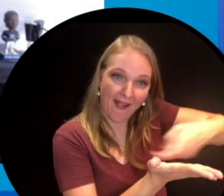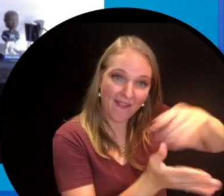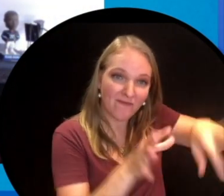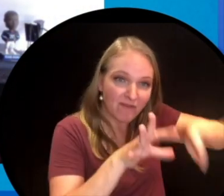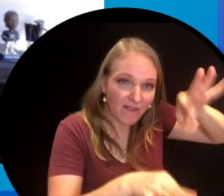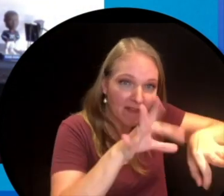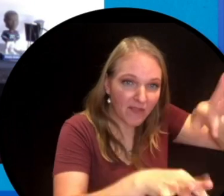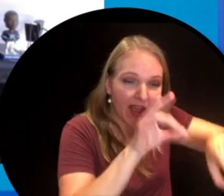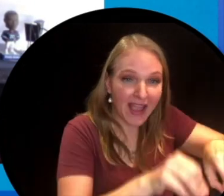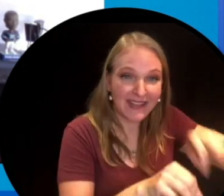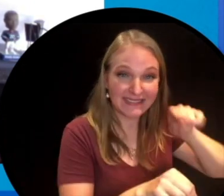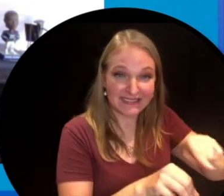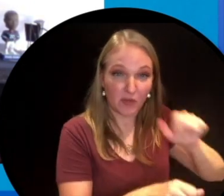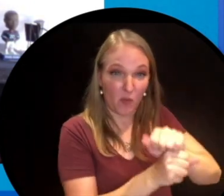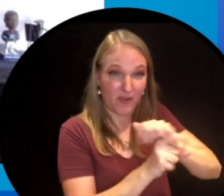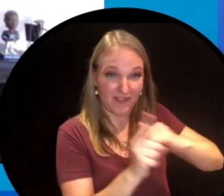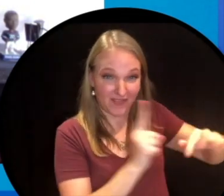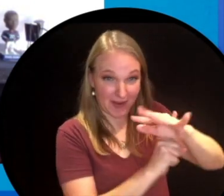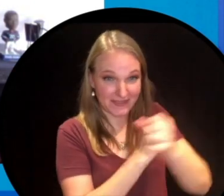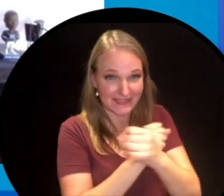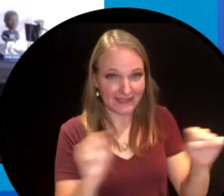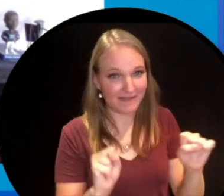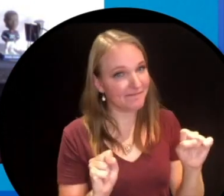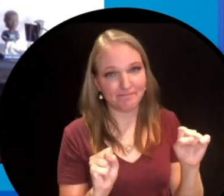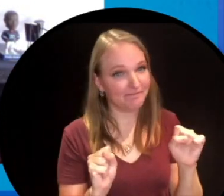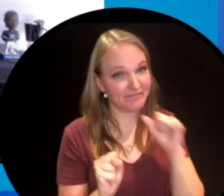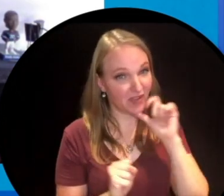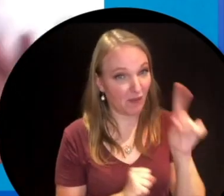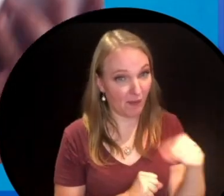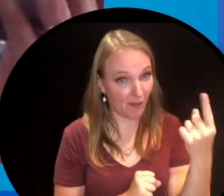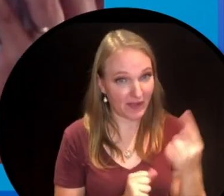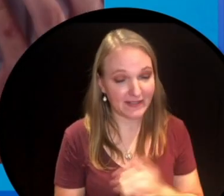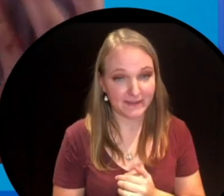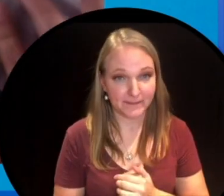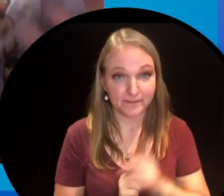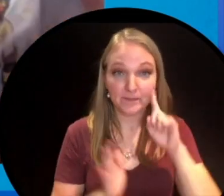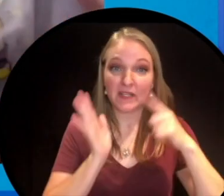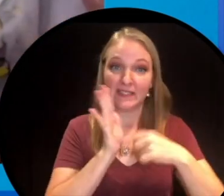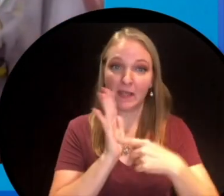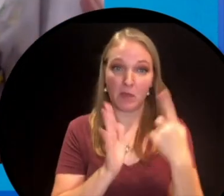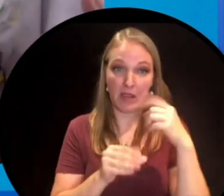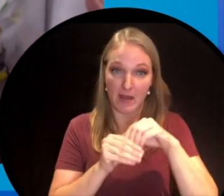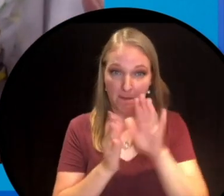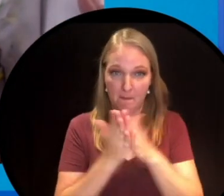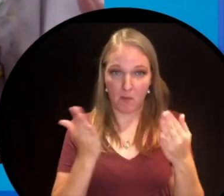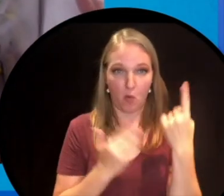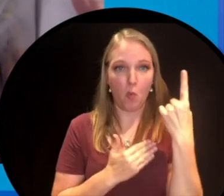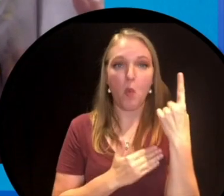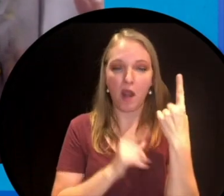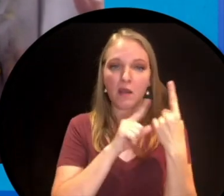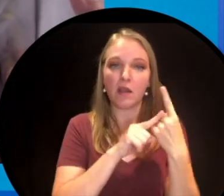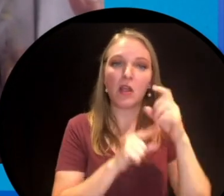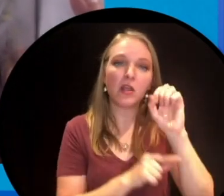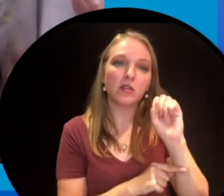are not always in the safest conditions. So for example one of the things we talk about is sulfur,